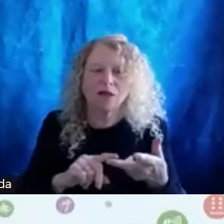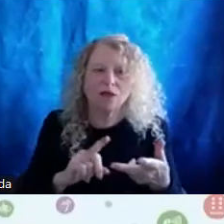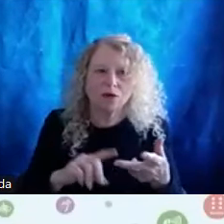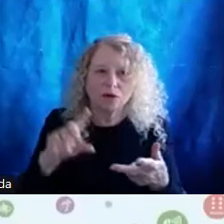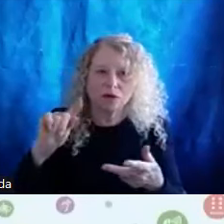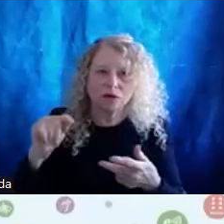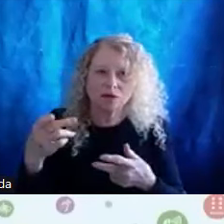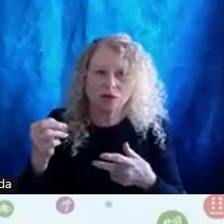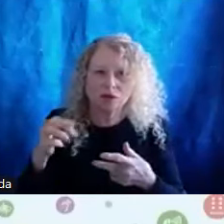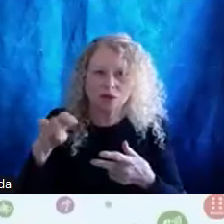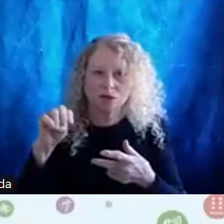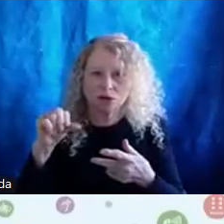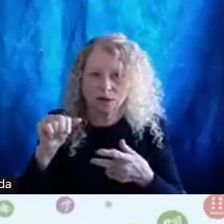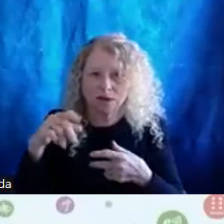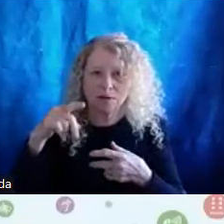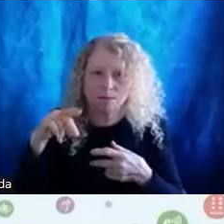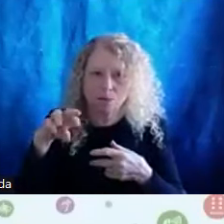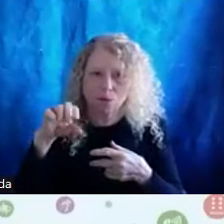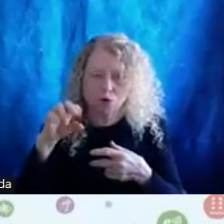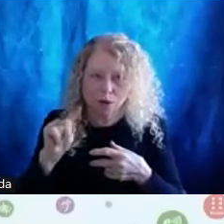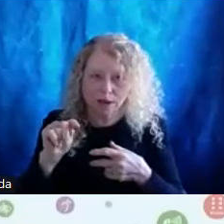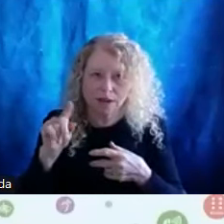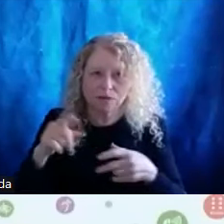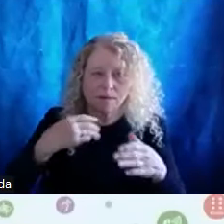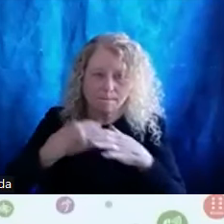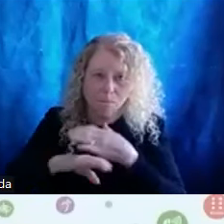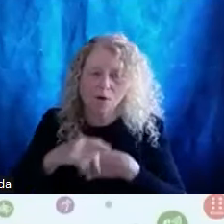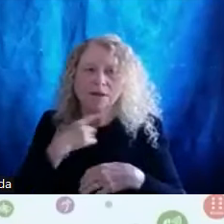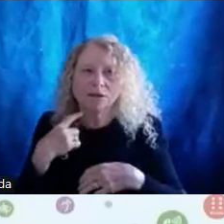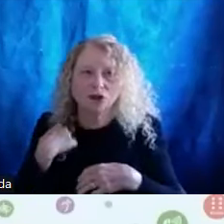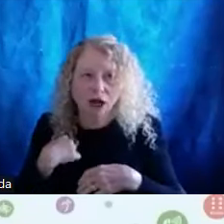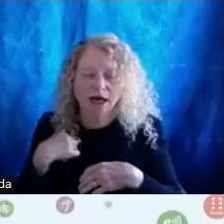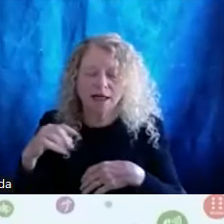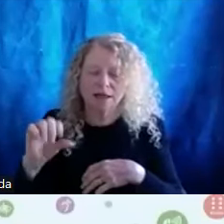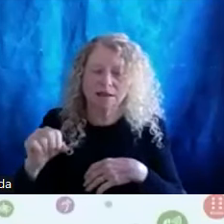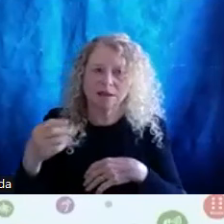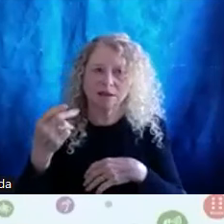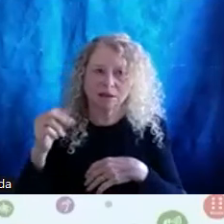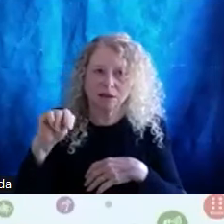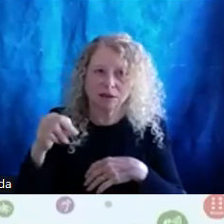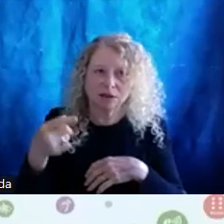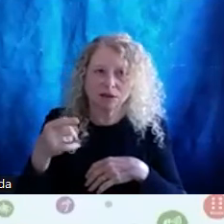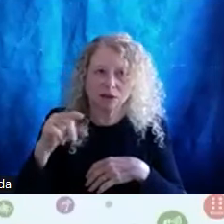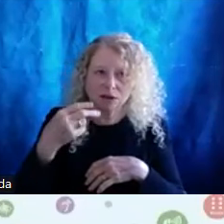And was left in the orphanage as a newborn, the Shanghai Children's Welfare Institute. And she was there until